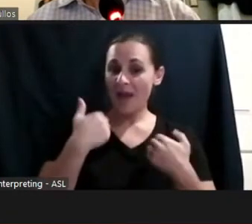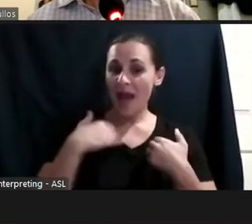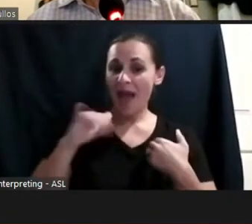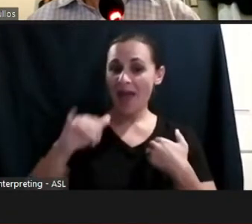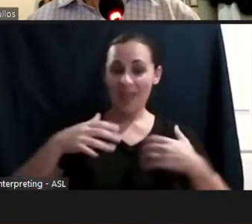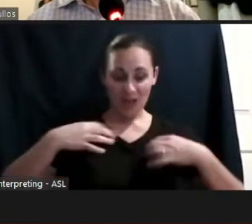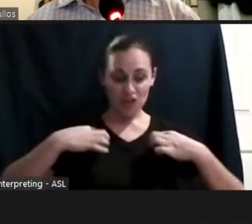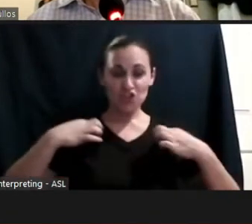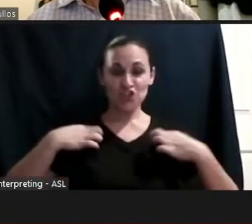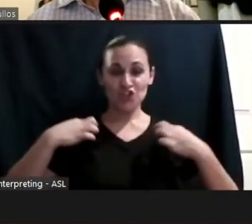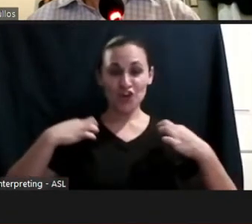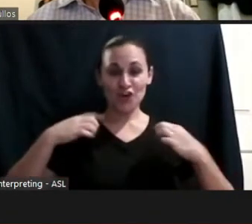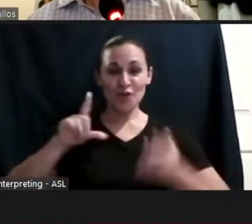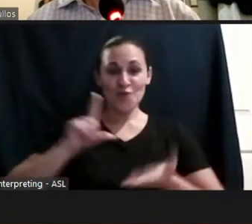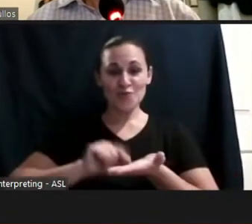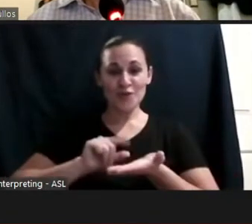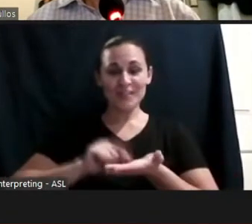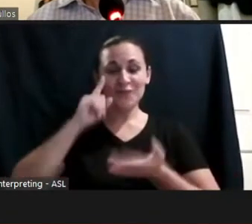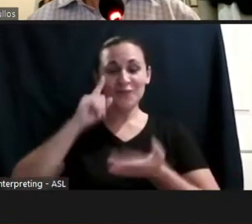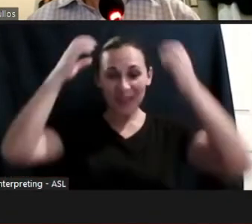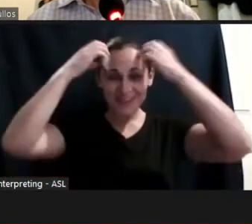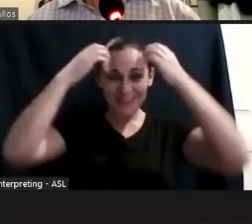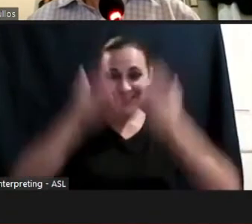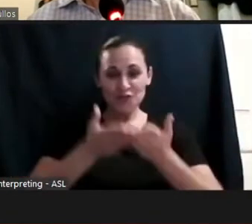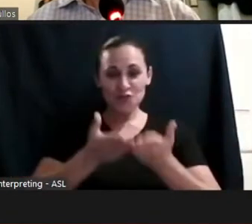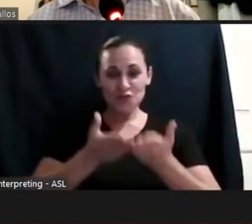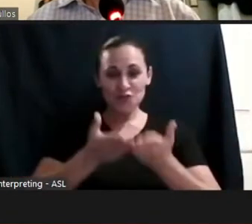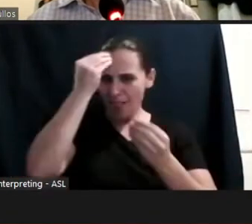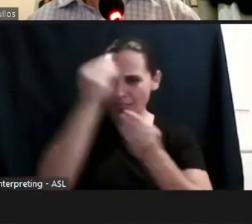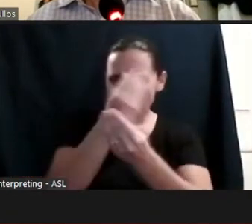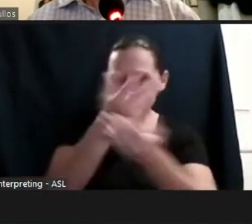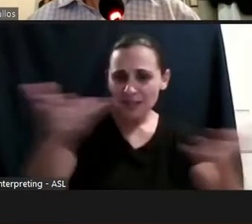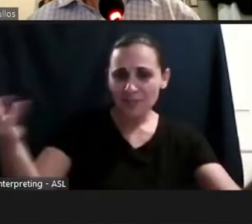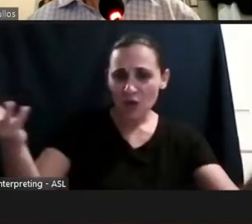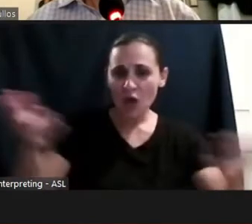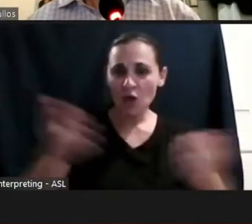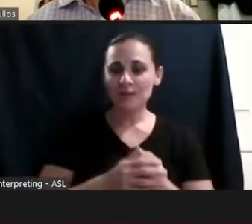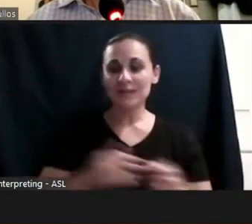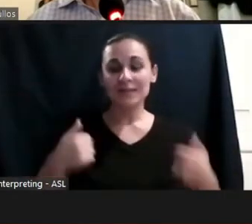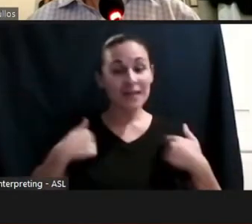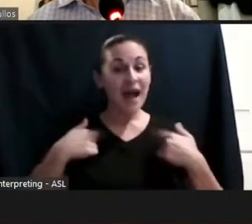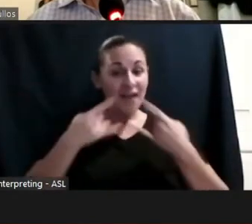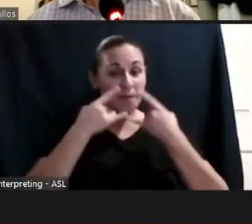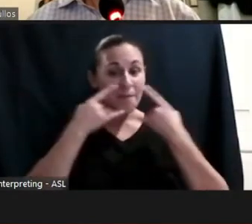for the Disney cruise, so that people would know that I'm wearing a mask to protect myself and